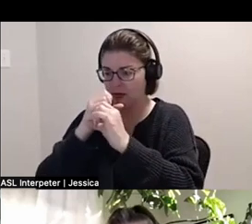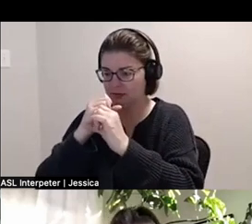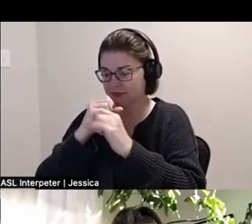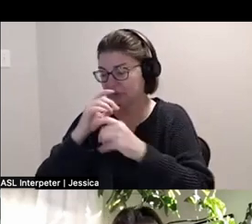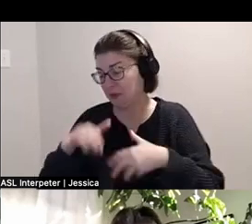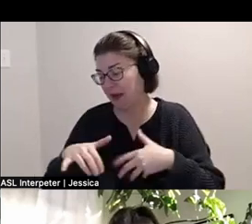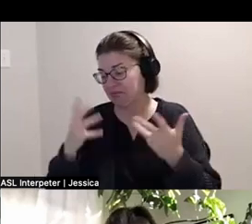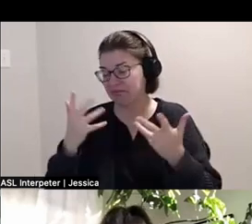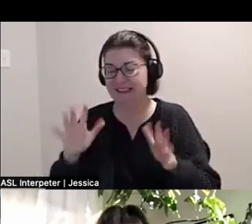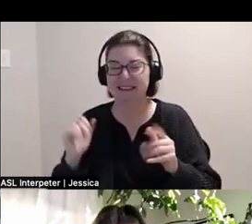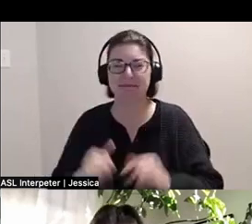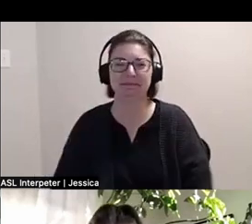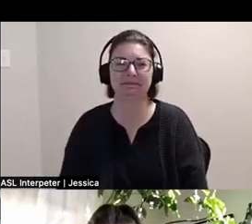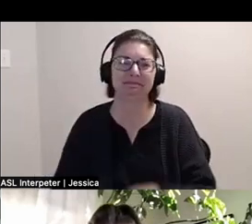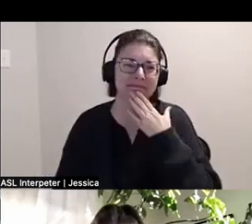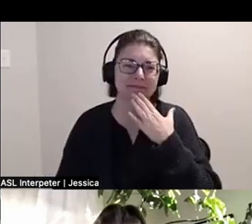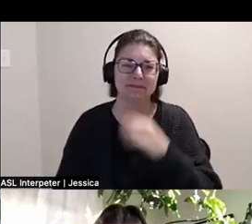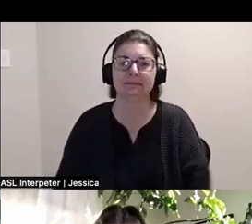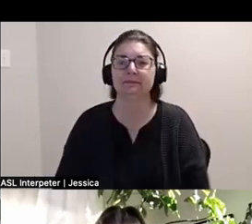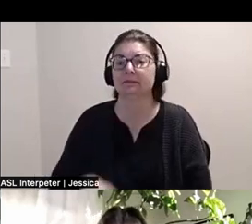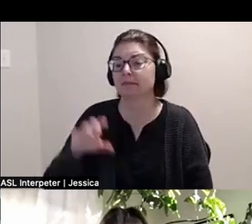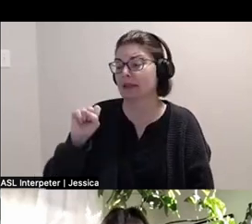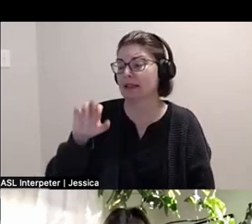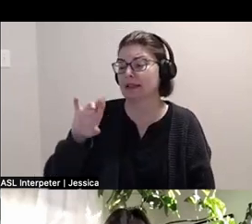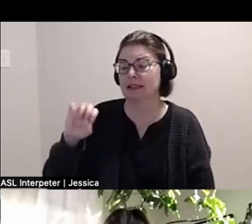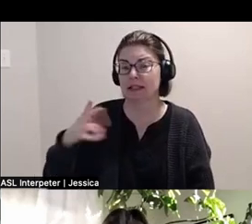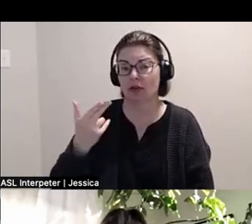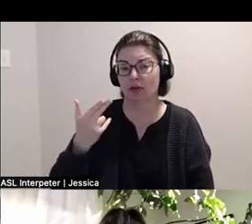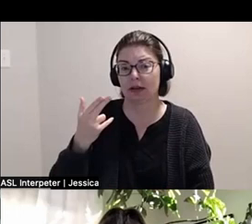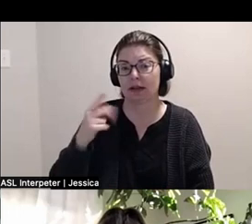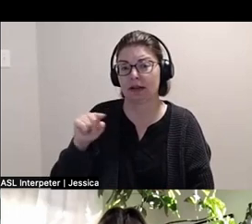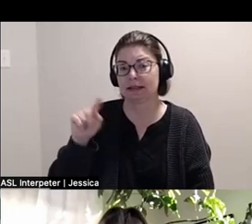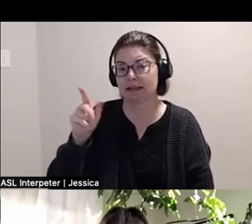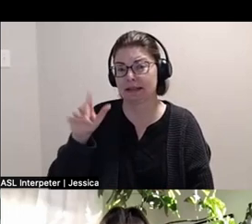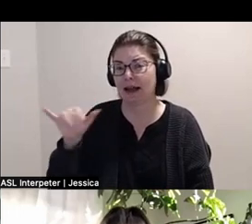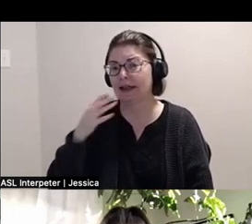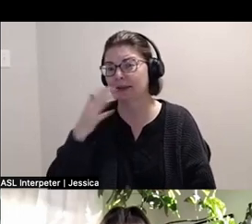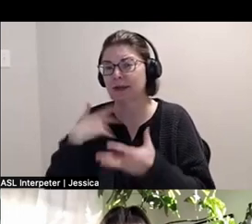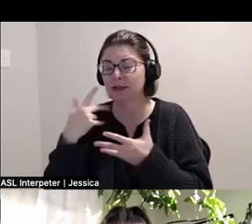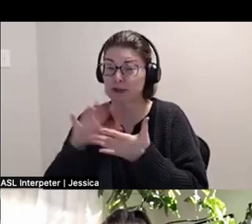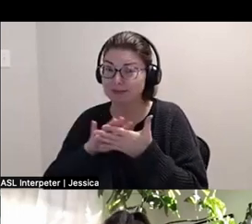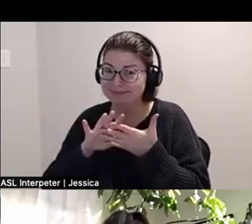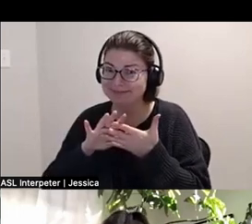Sarah-Tai: Thank you, Logan, and you're notably timed face and demeanor.